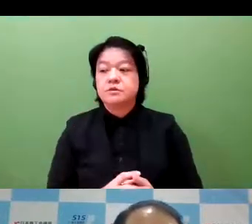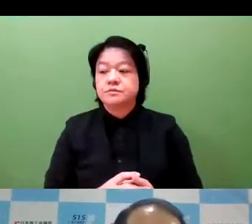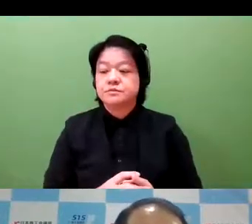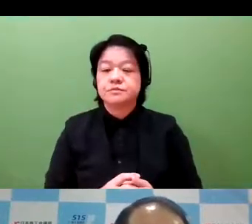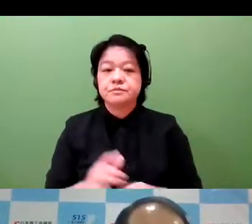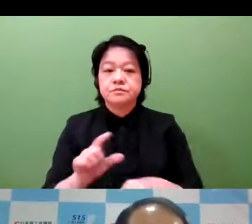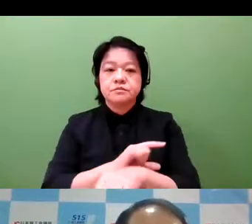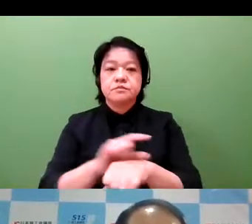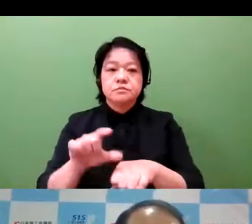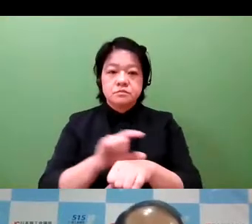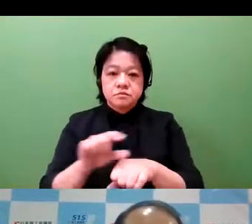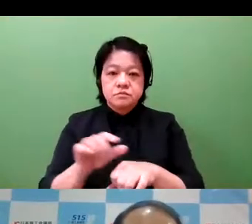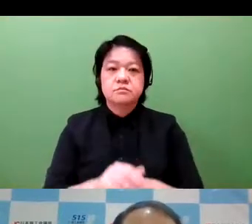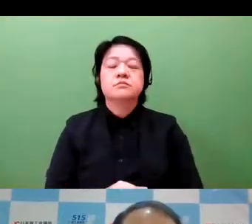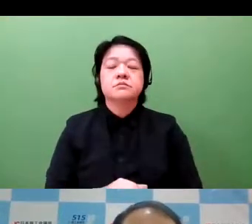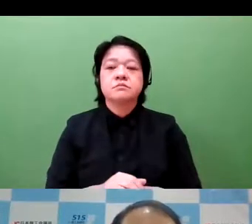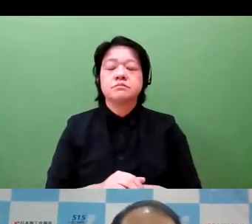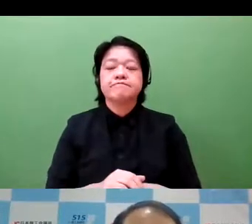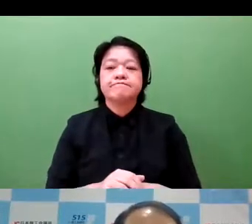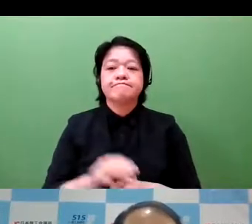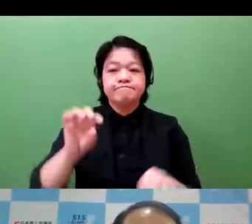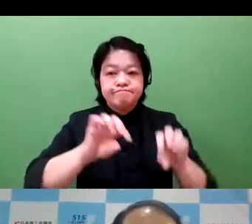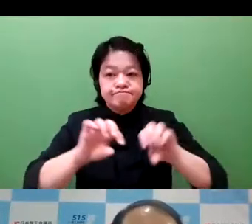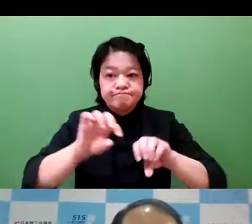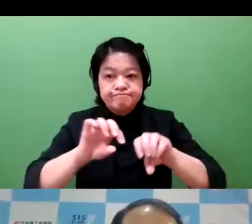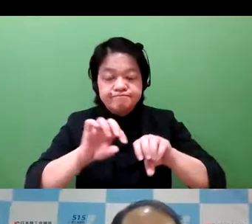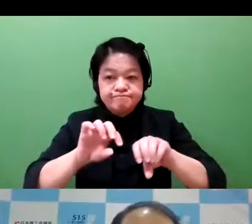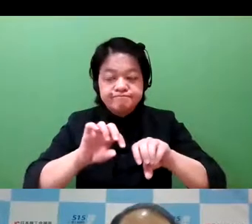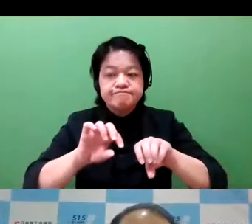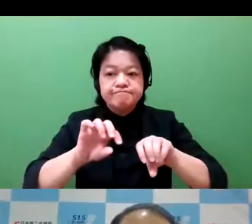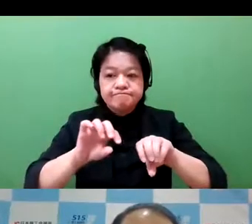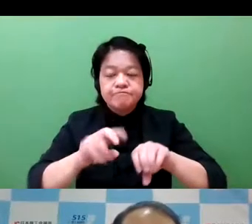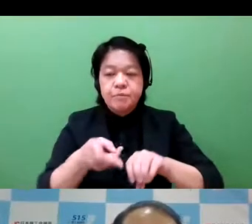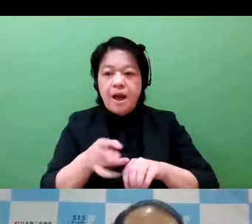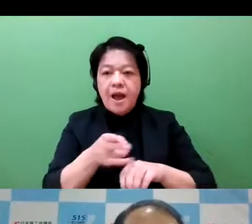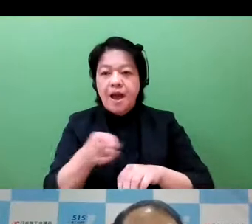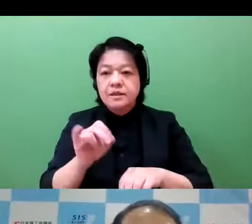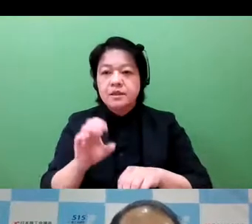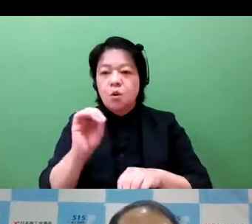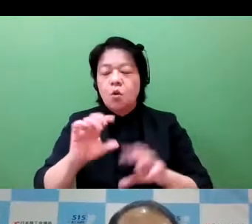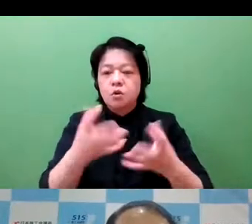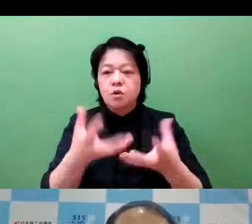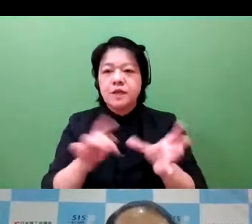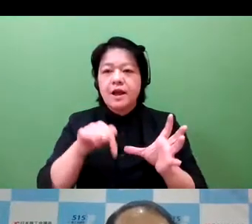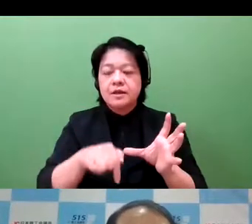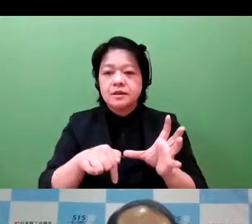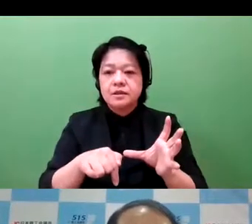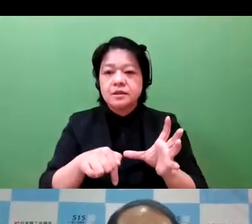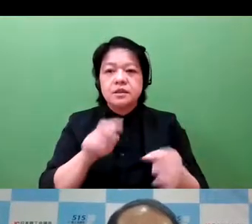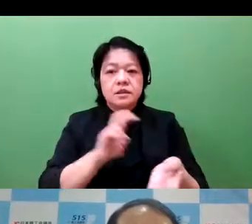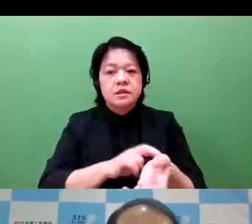in terms of venture companies, especially in DX and also a bio field.